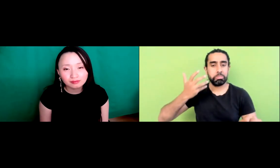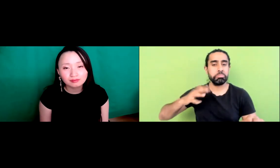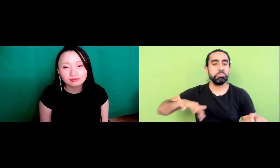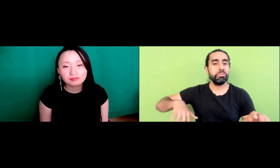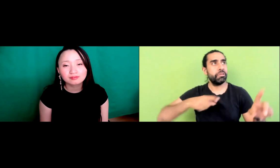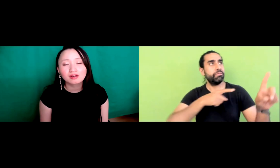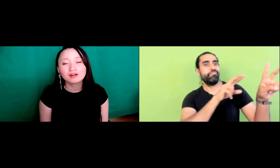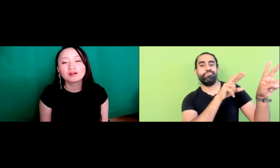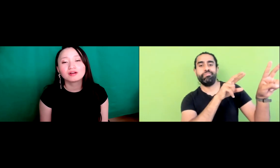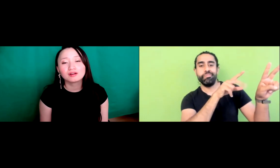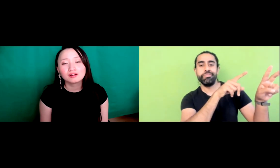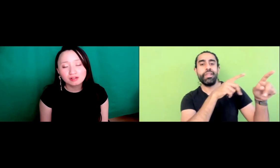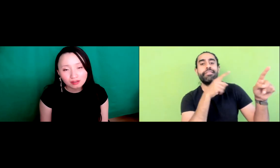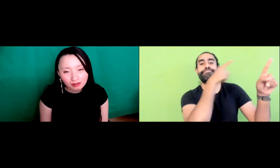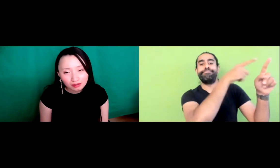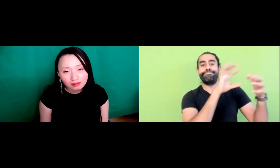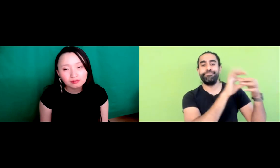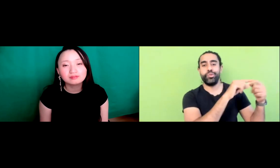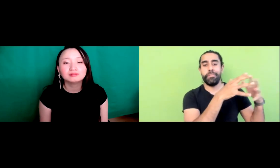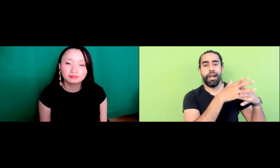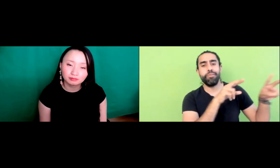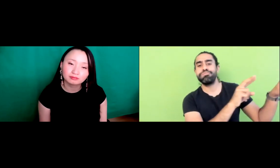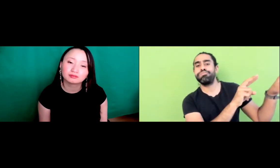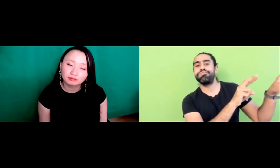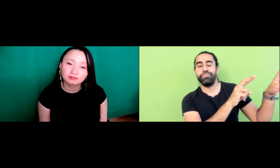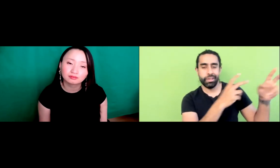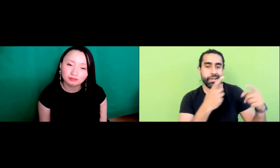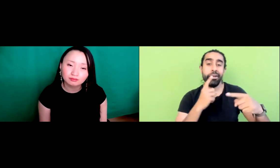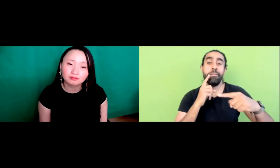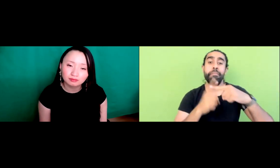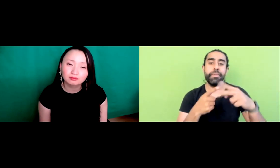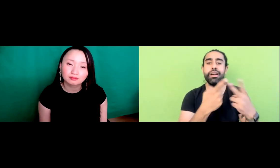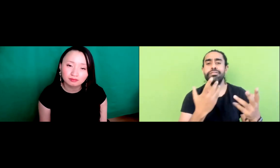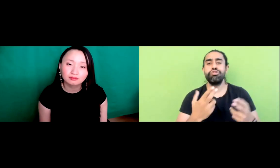the Britons by the British and so you know people look up to that and they also look